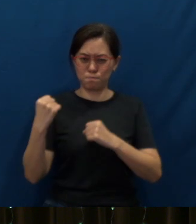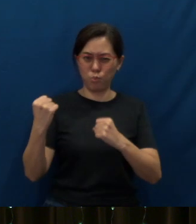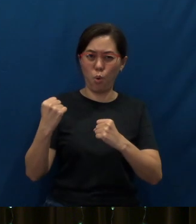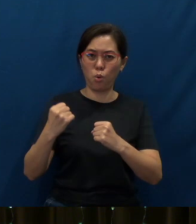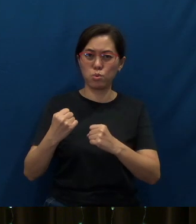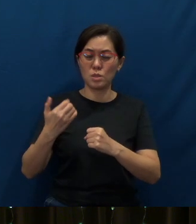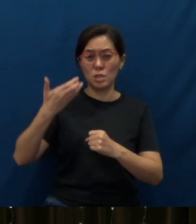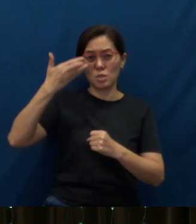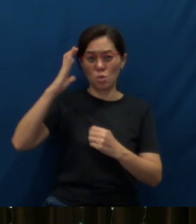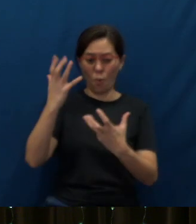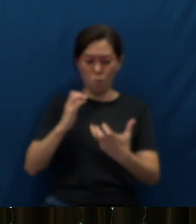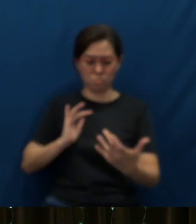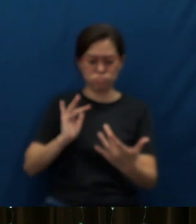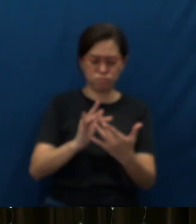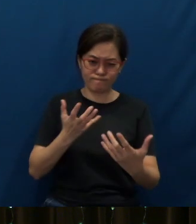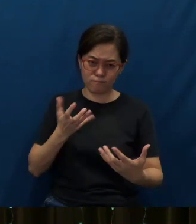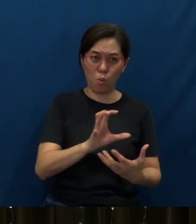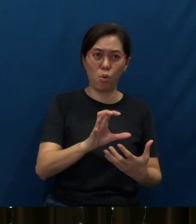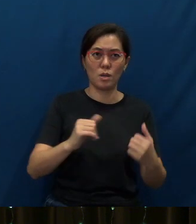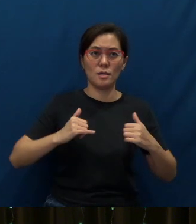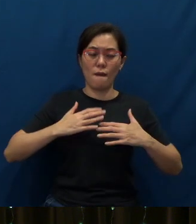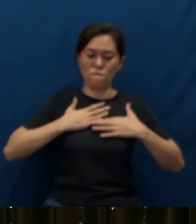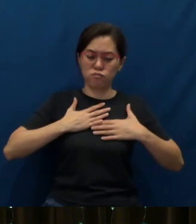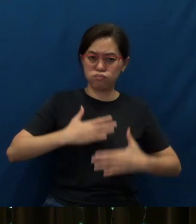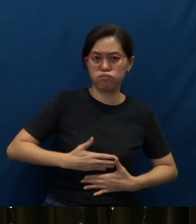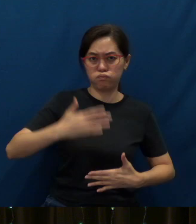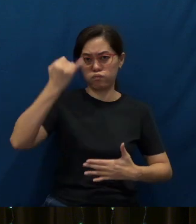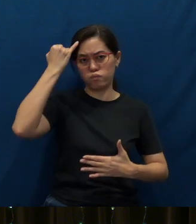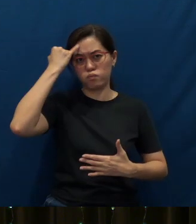Even power for physical, for intellectual, for